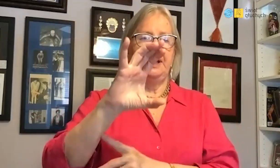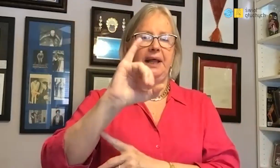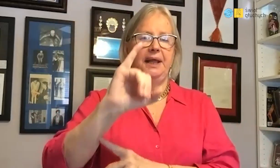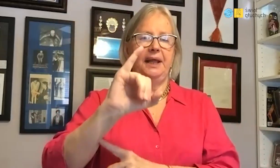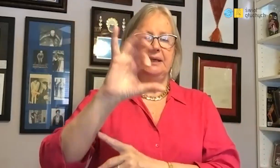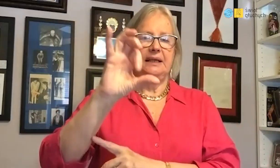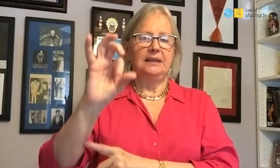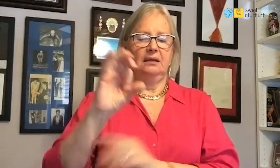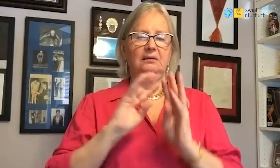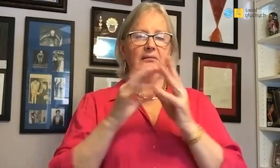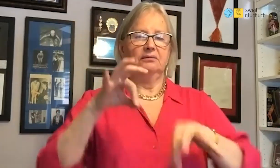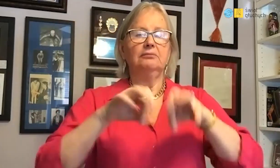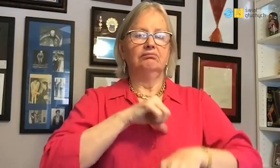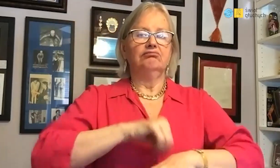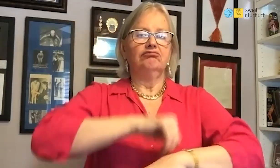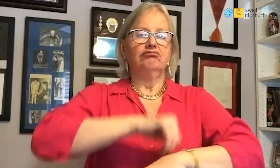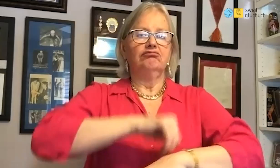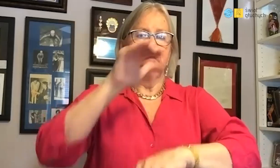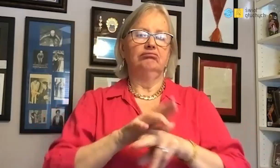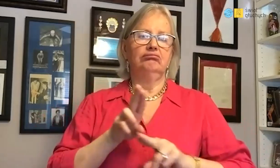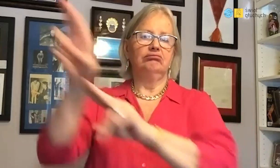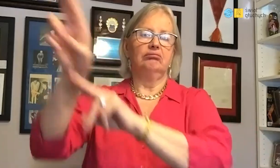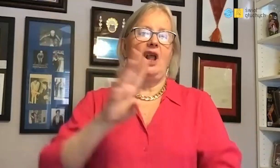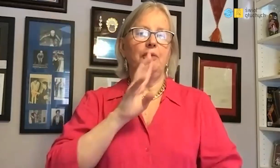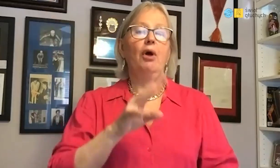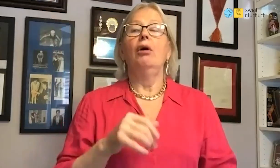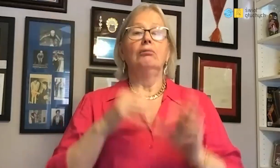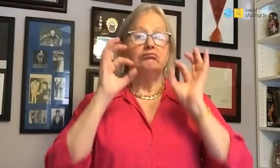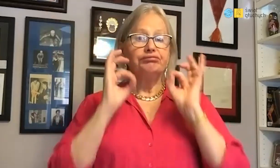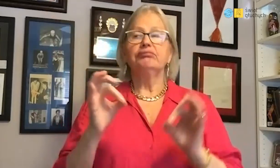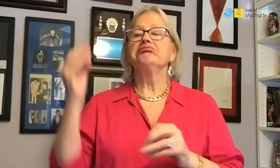CISS accepted me after the meeting to the American team.